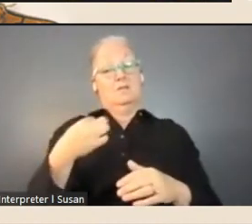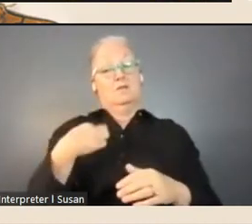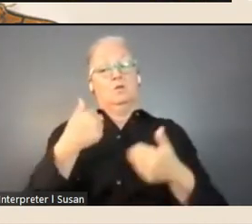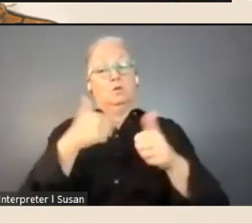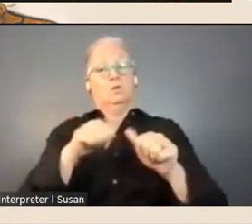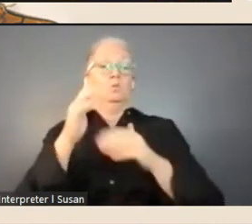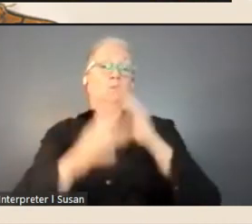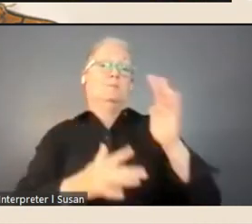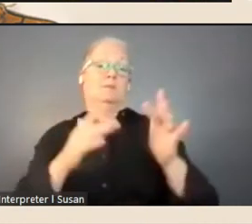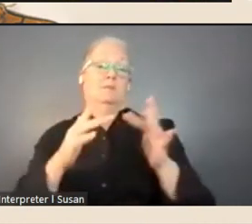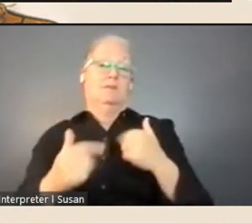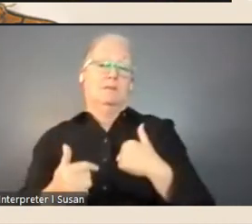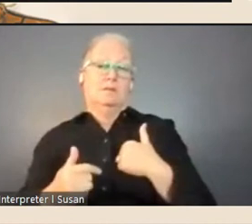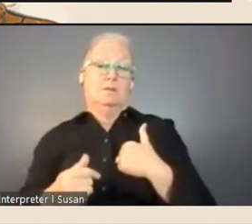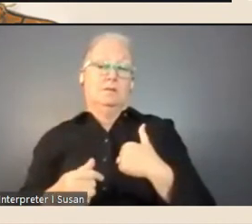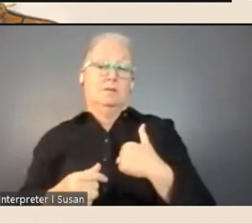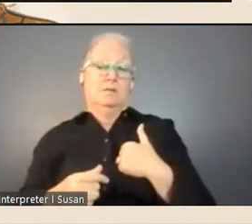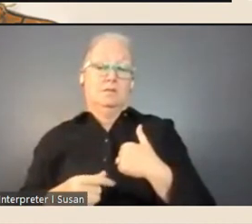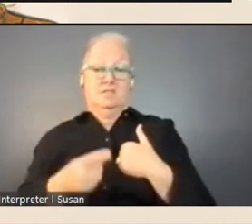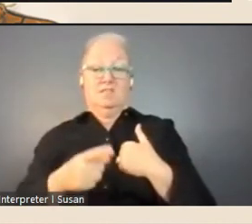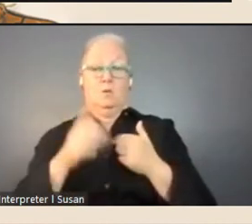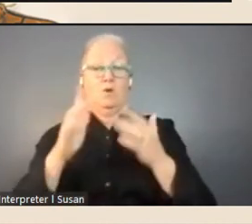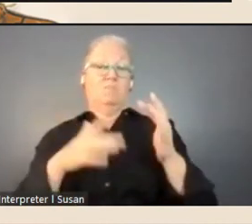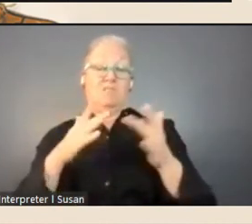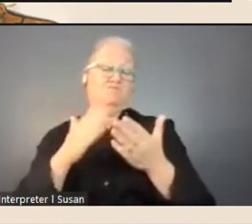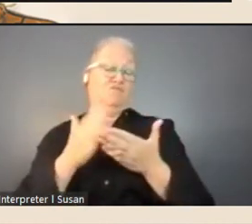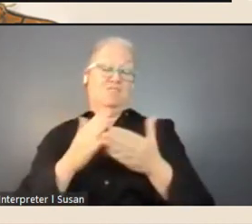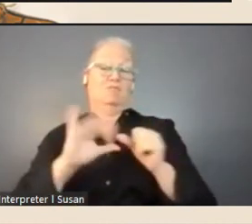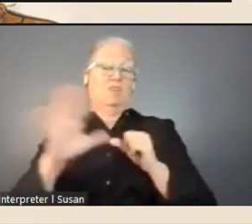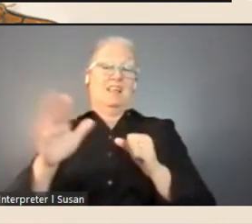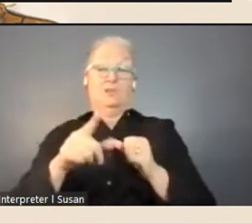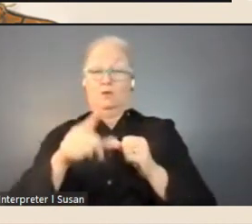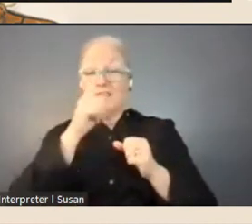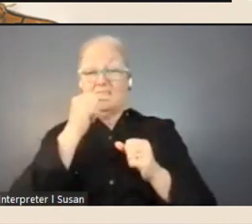The website is amazing, you can find pretty much everything you need to find.